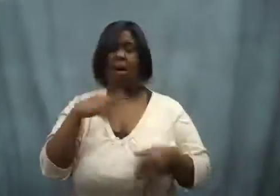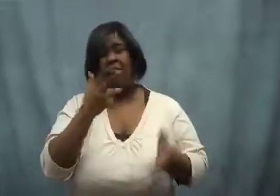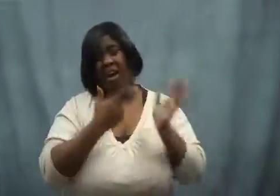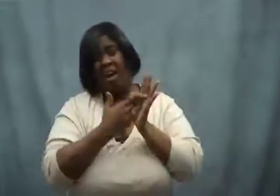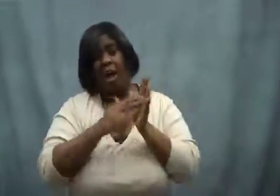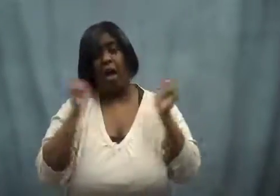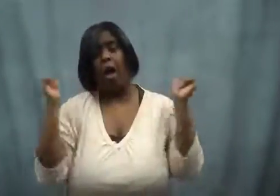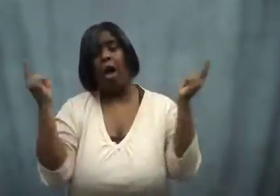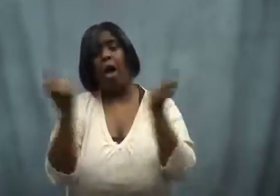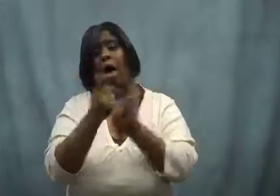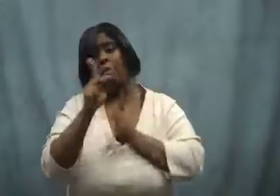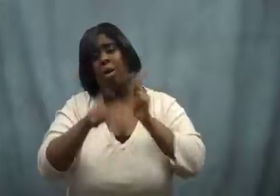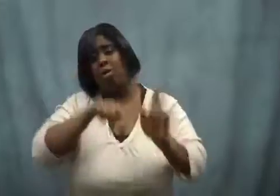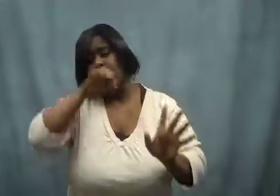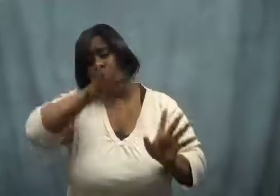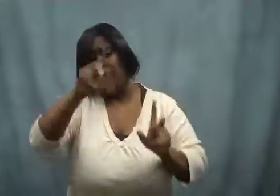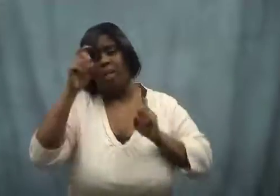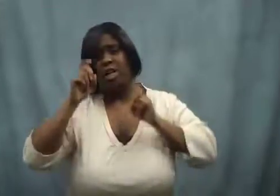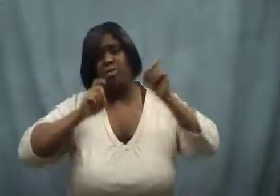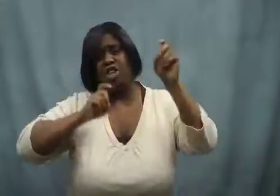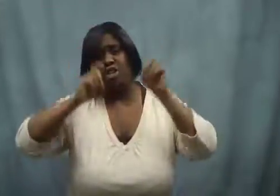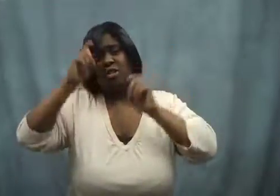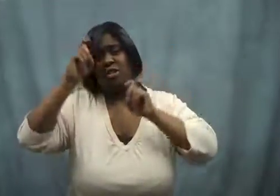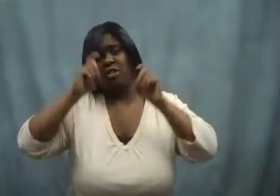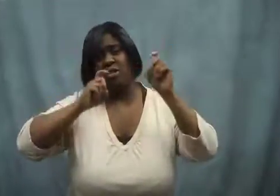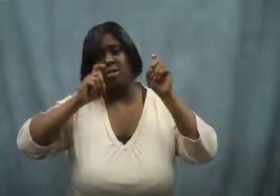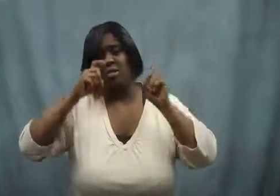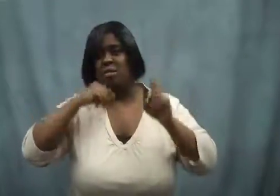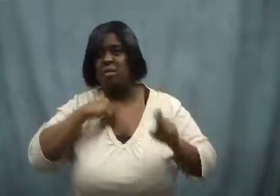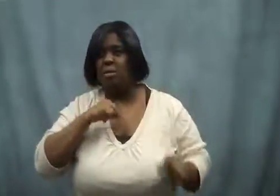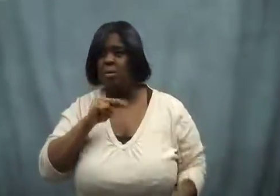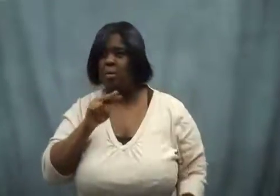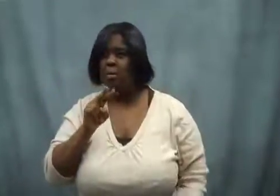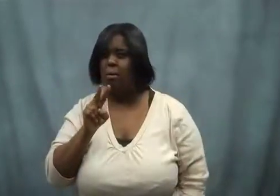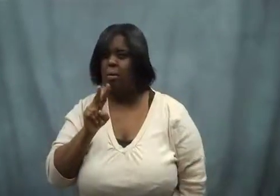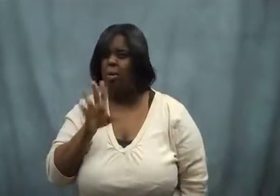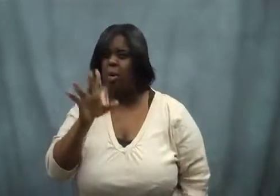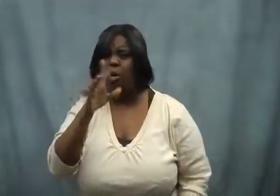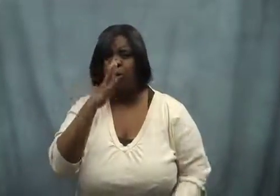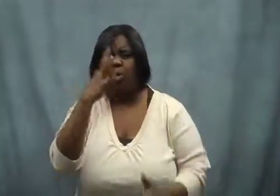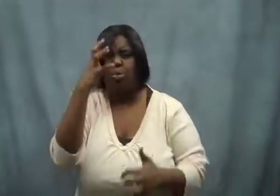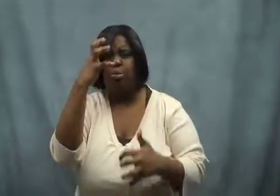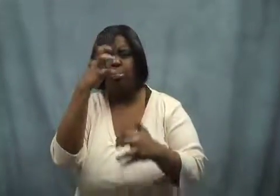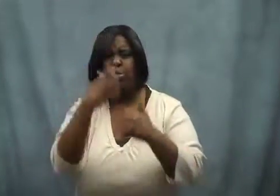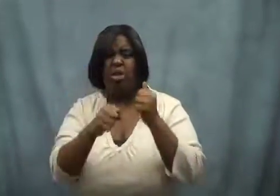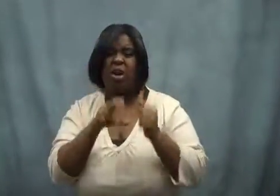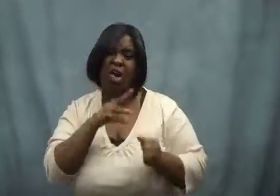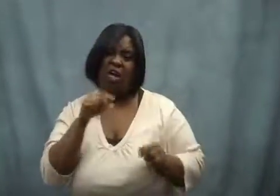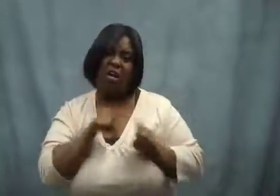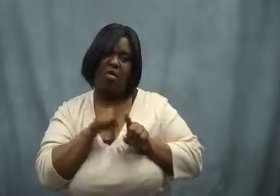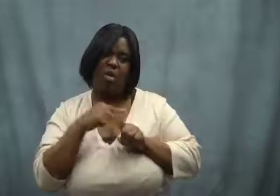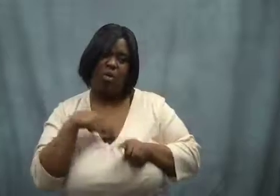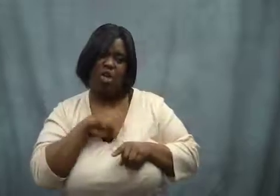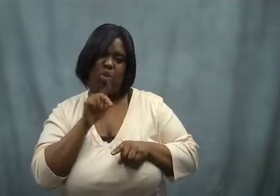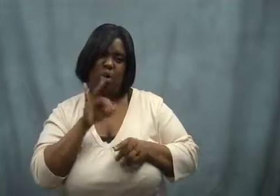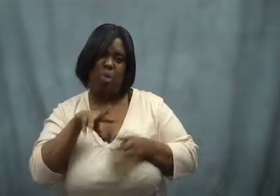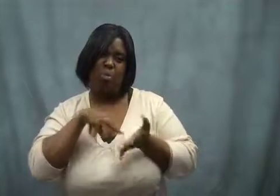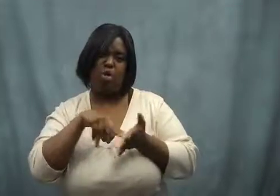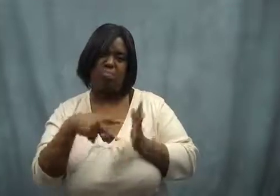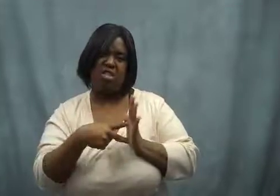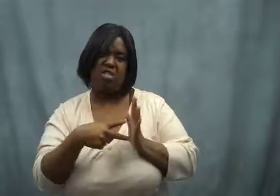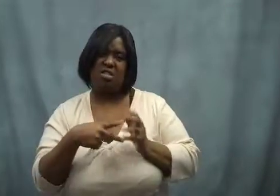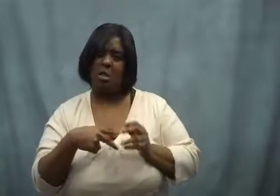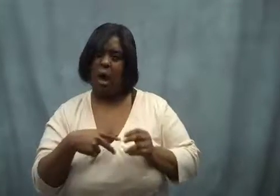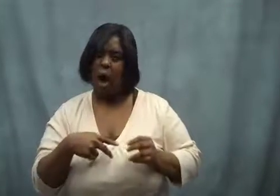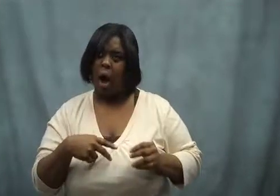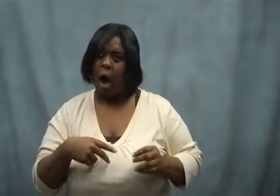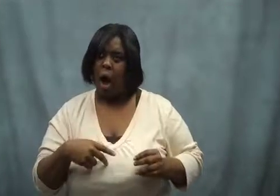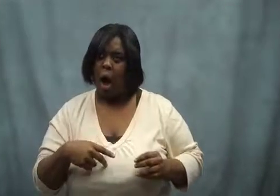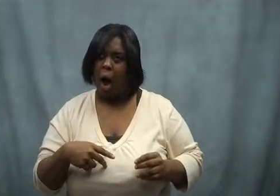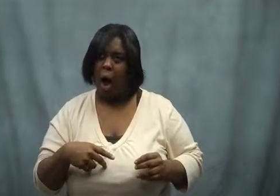He said it was because everybody loved my facial expressions.